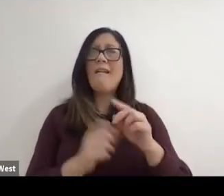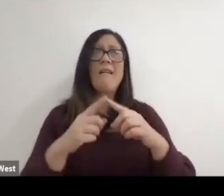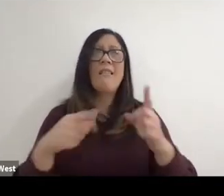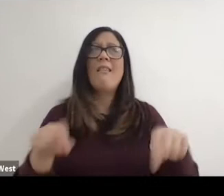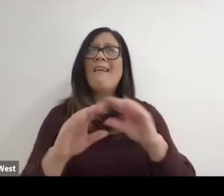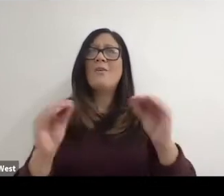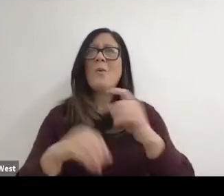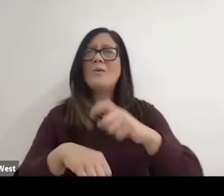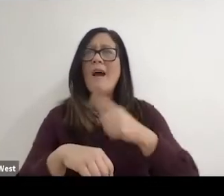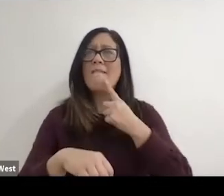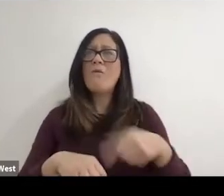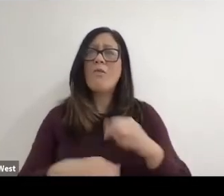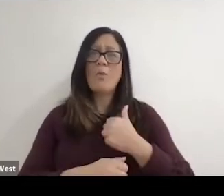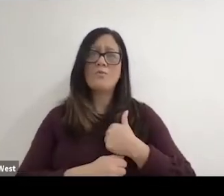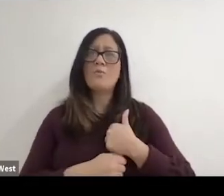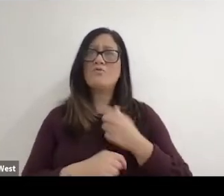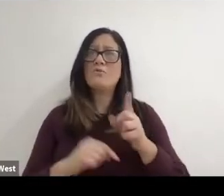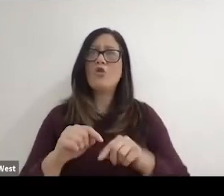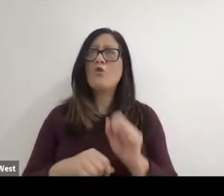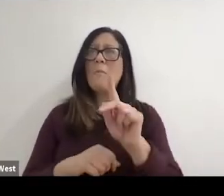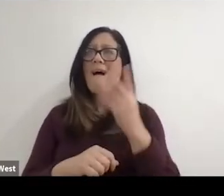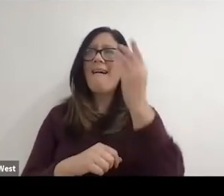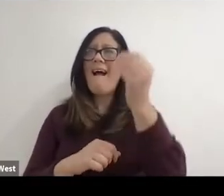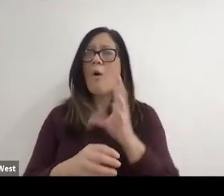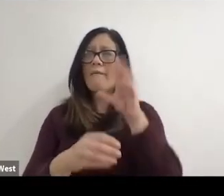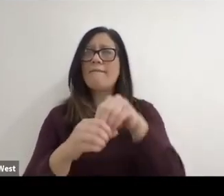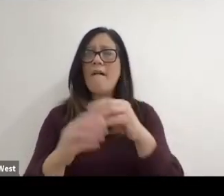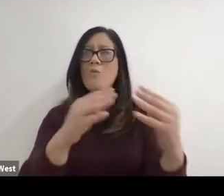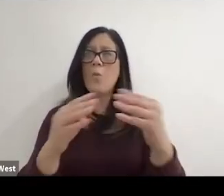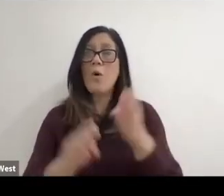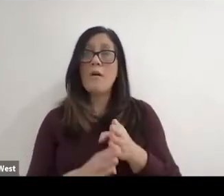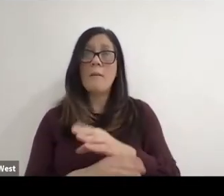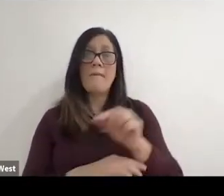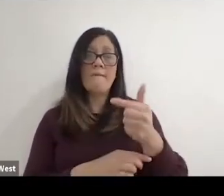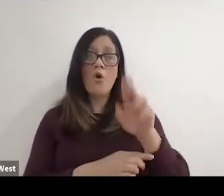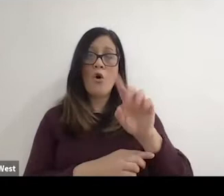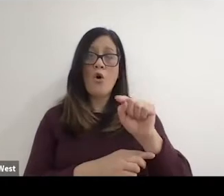for these injured soldiers, 'cause they couldn't go back out and fight and before Guttmann came along they are allowed to die